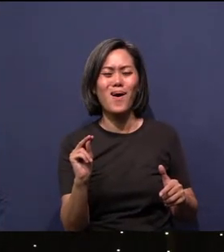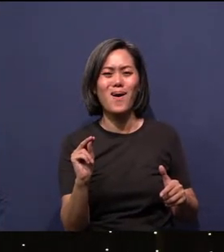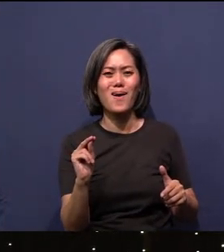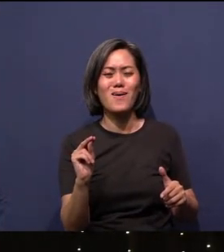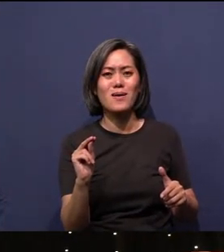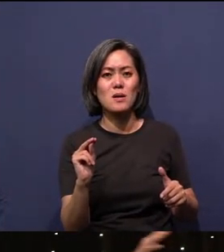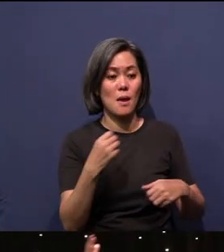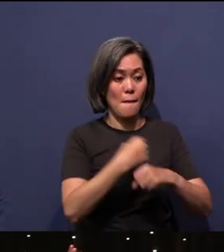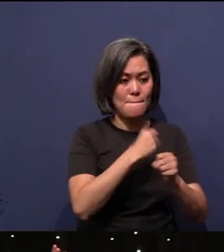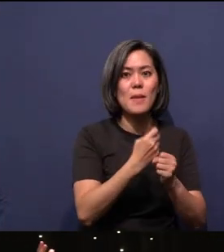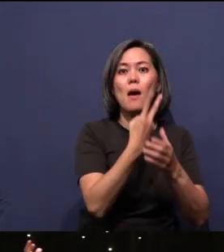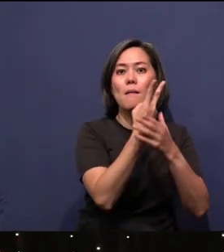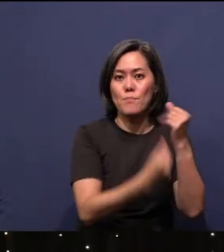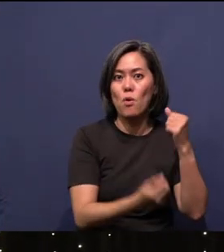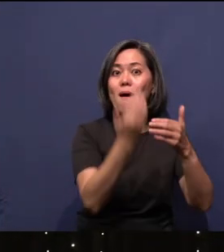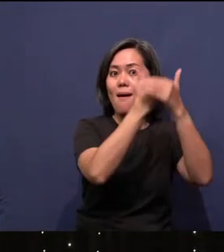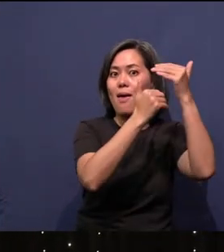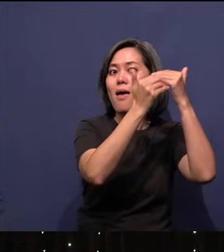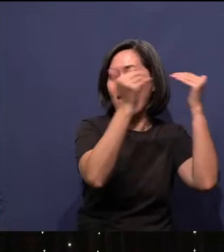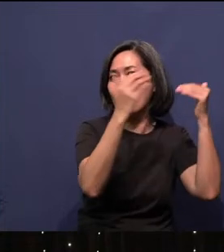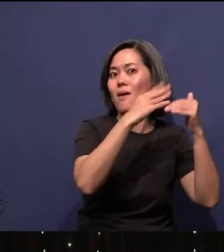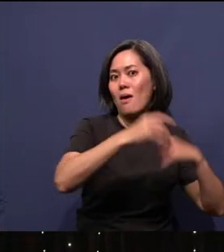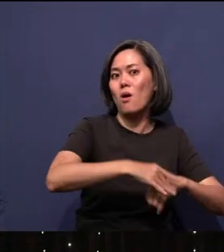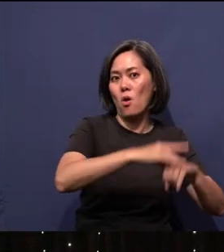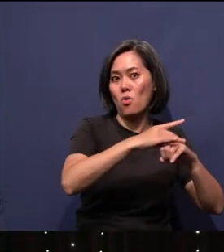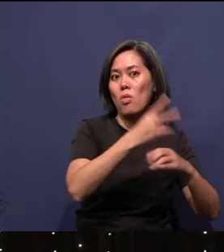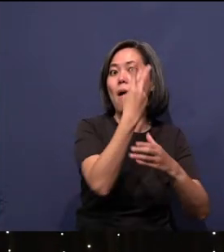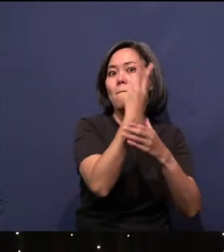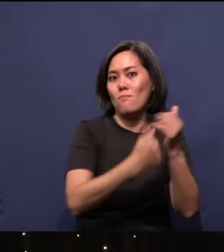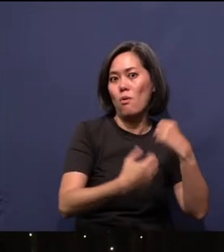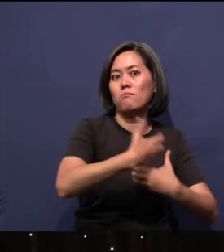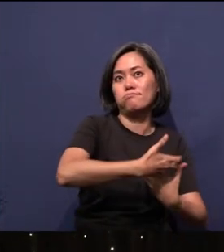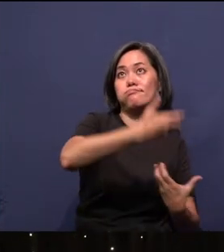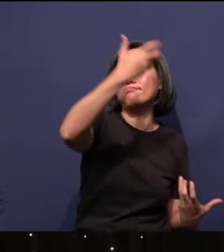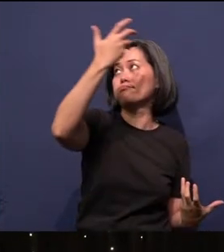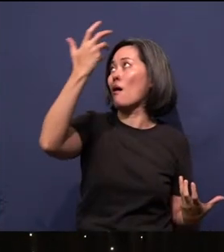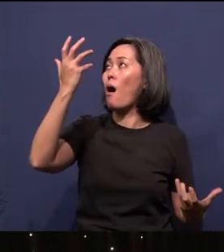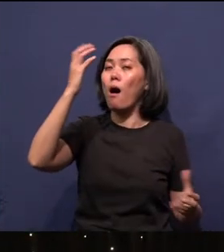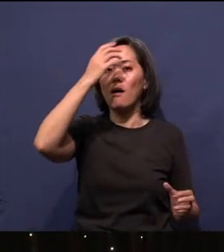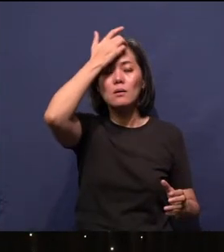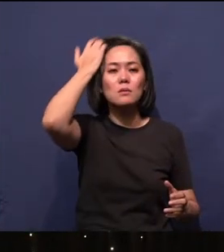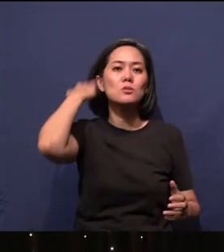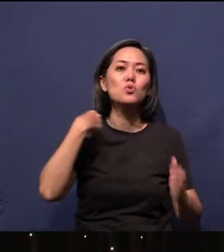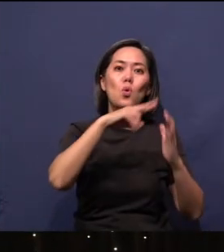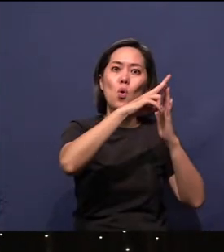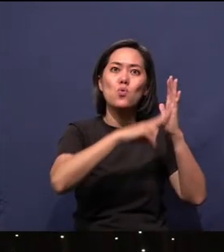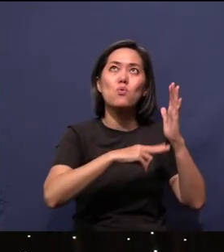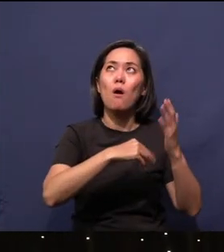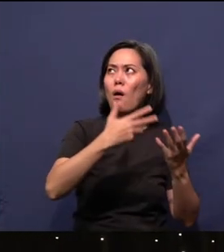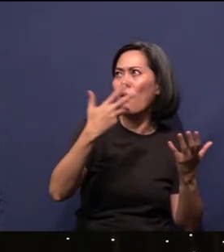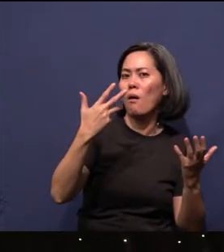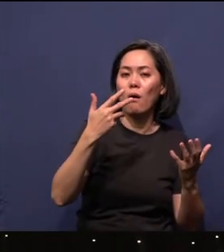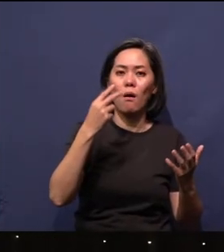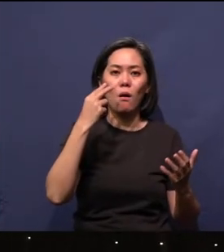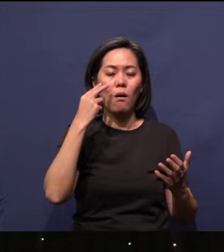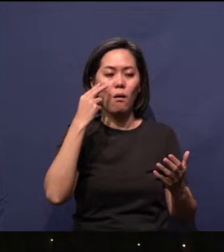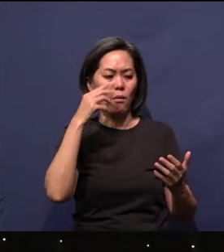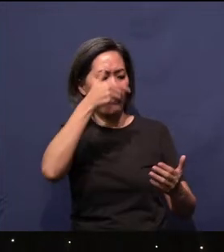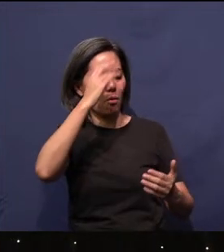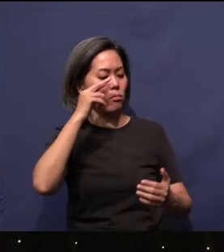both the heavens and the earth. That's quite a wide expanse. In fact, if you read Scripture, you'll find that God looks down and when He looks